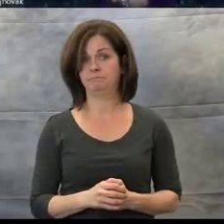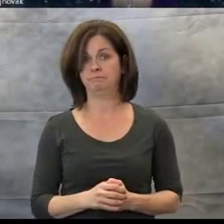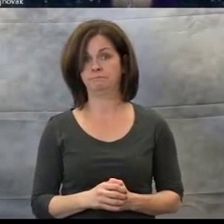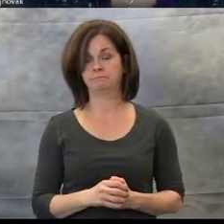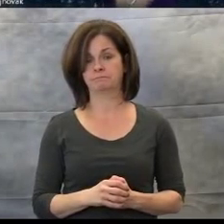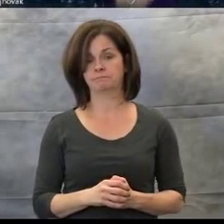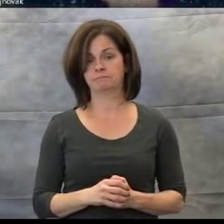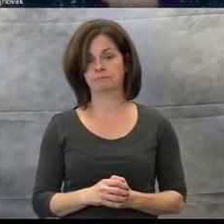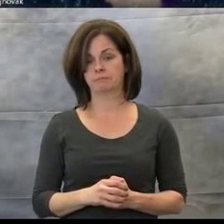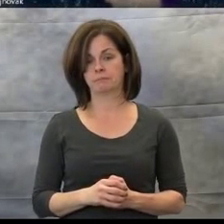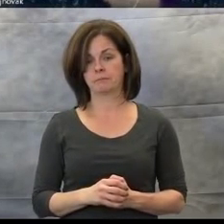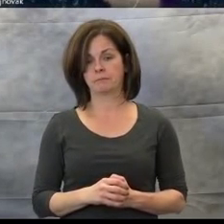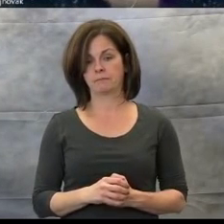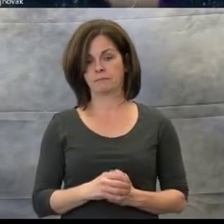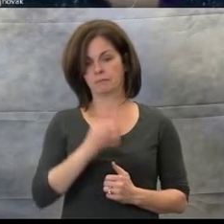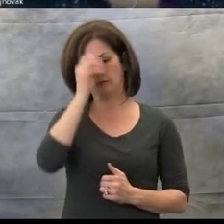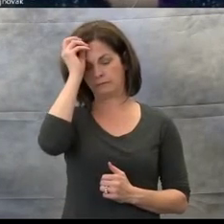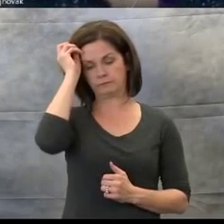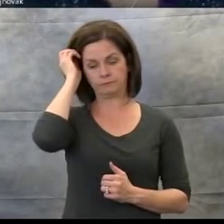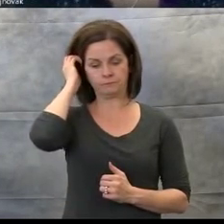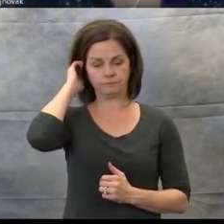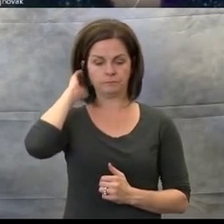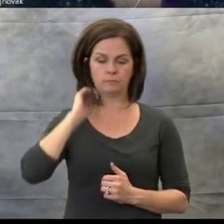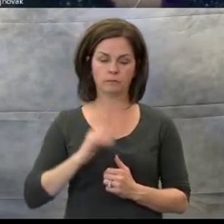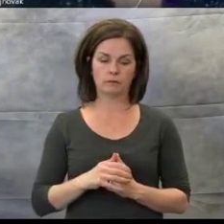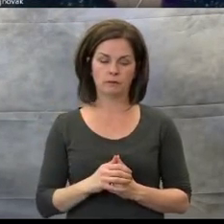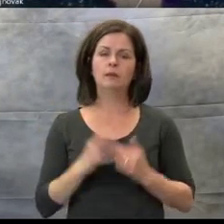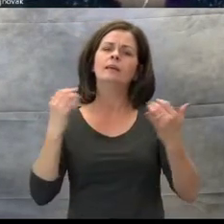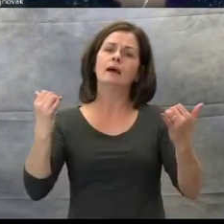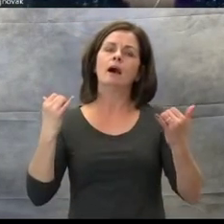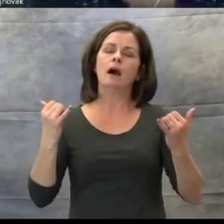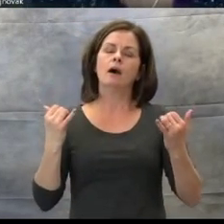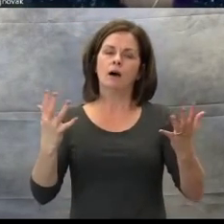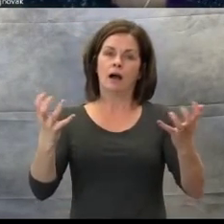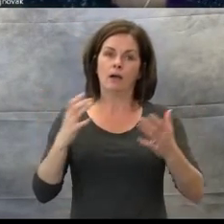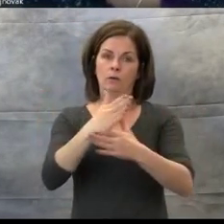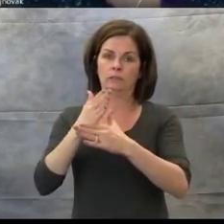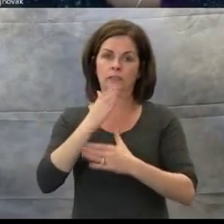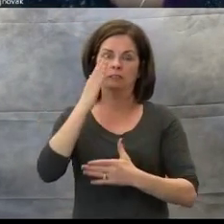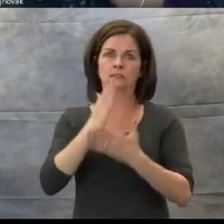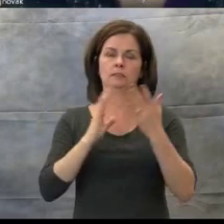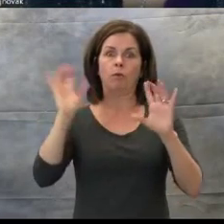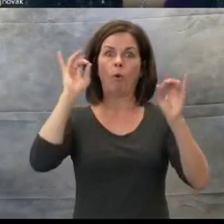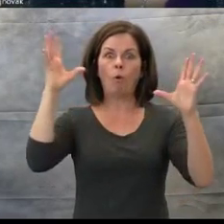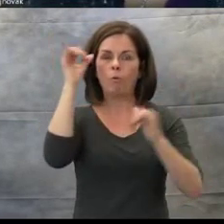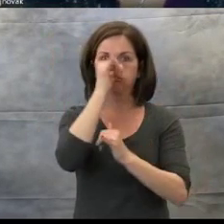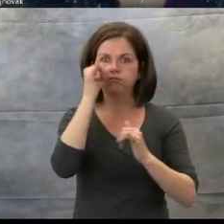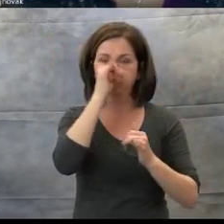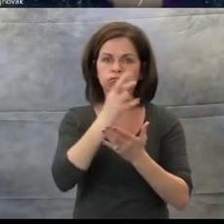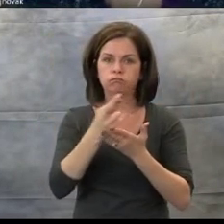I wanted to share with you some fabulous resources that uses music in this way, uses music to a embed